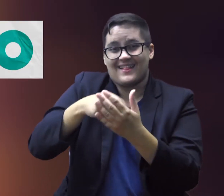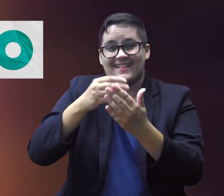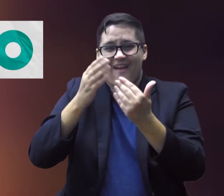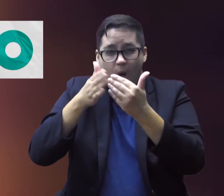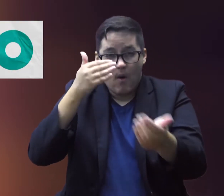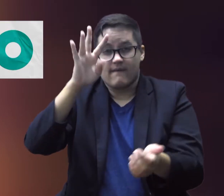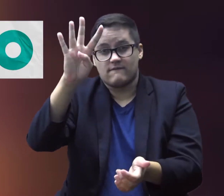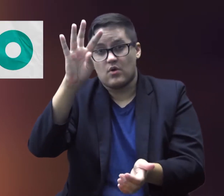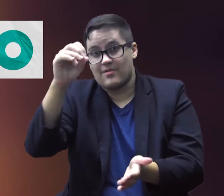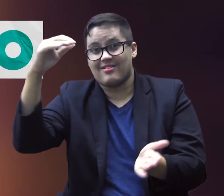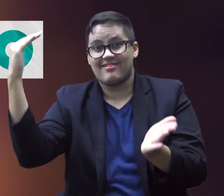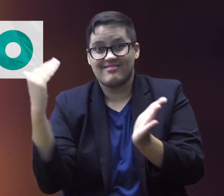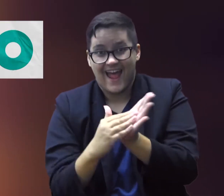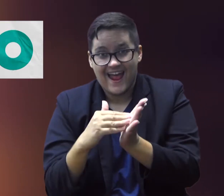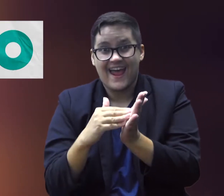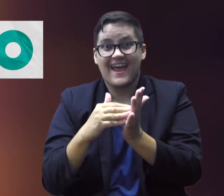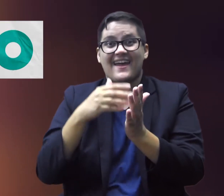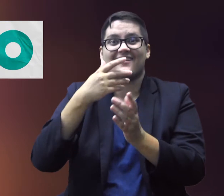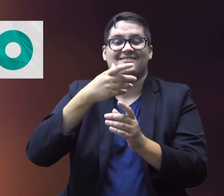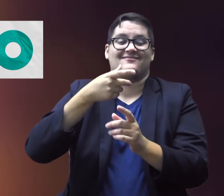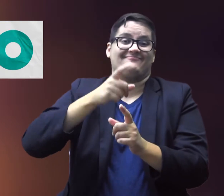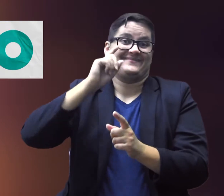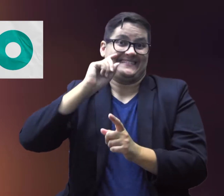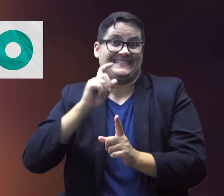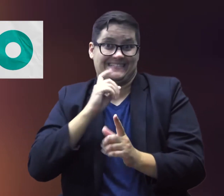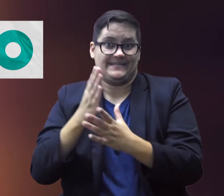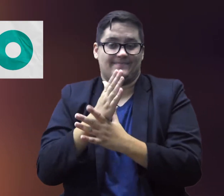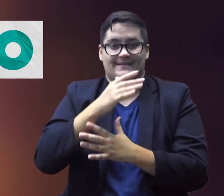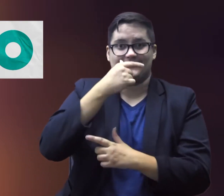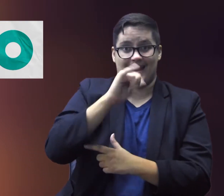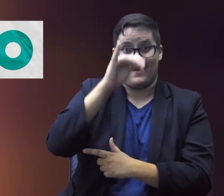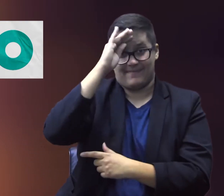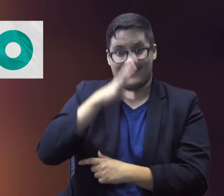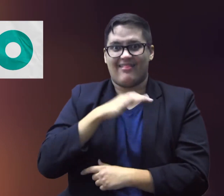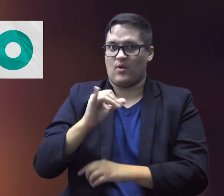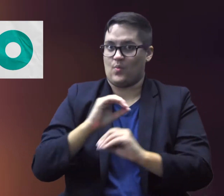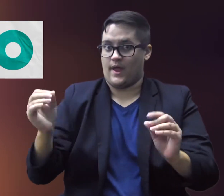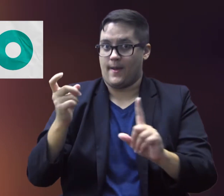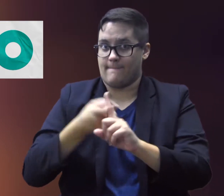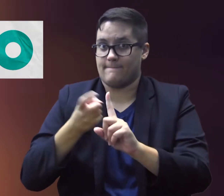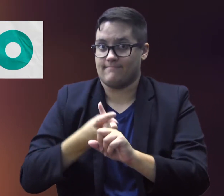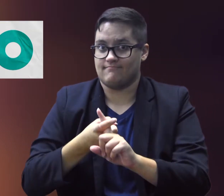in nearly 40,000 condomless anal sex between gay men.